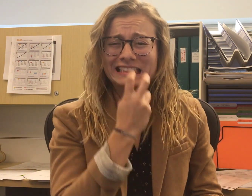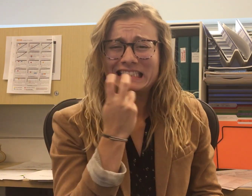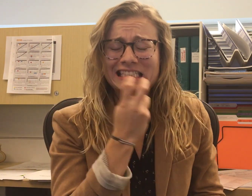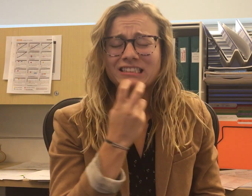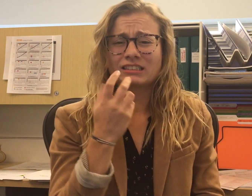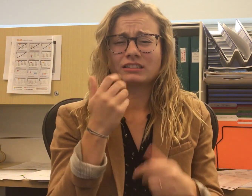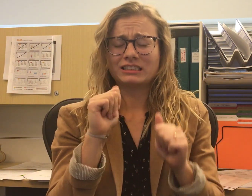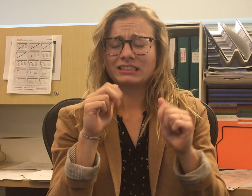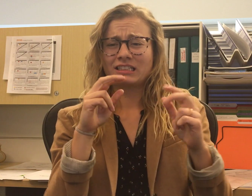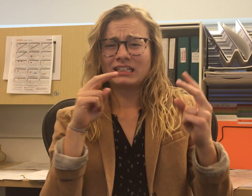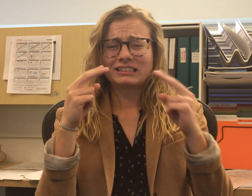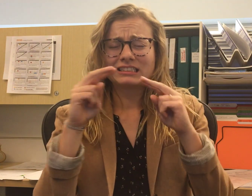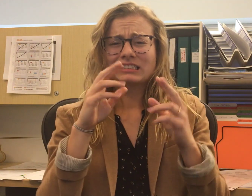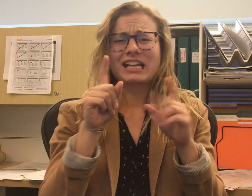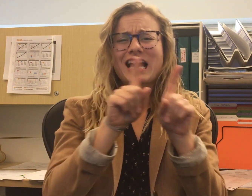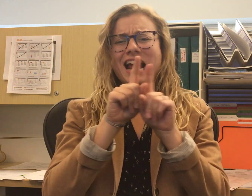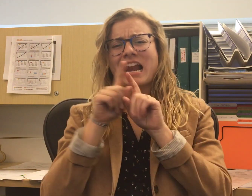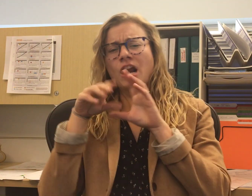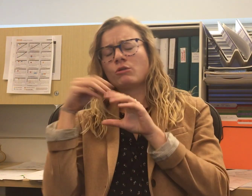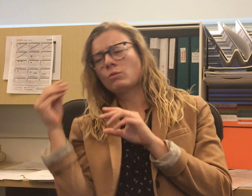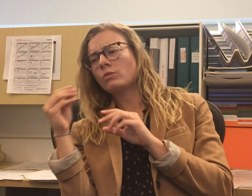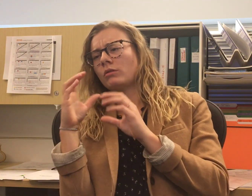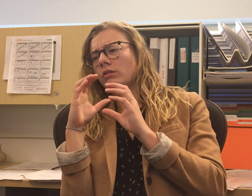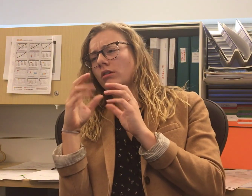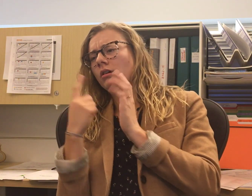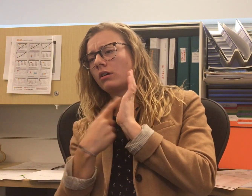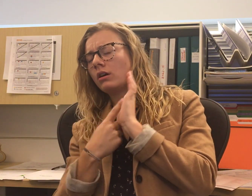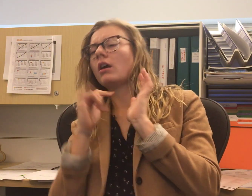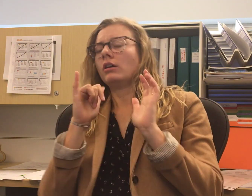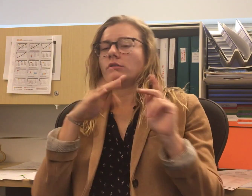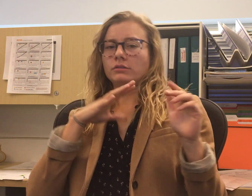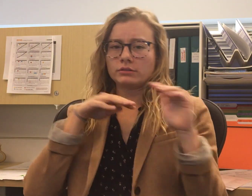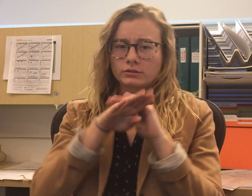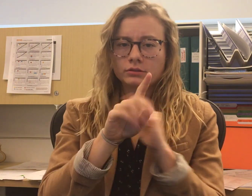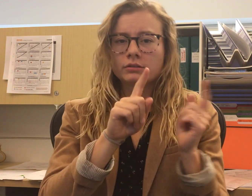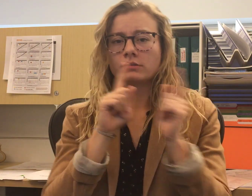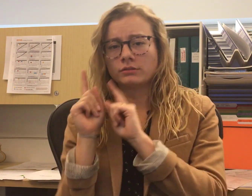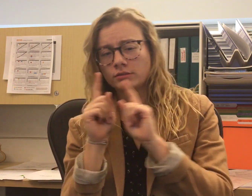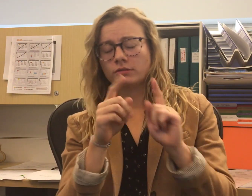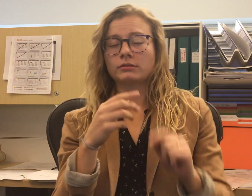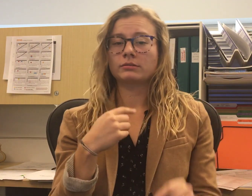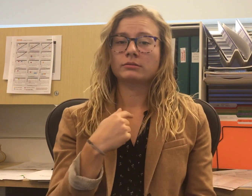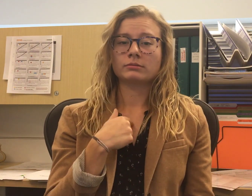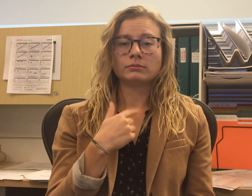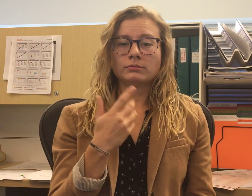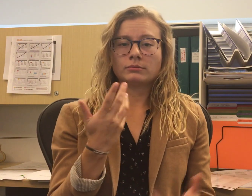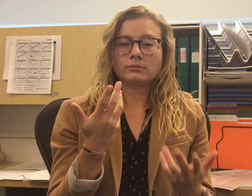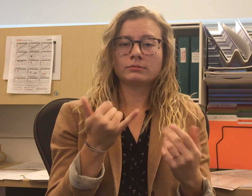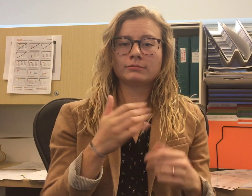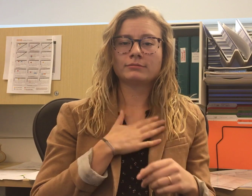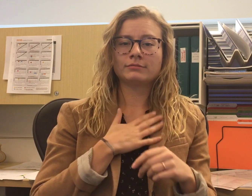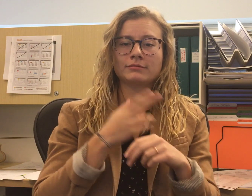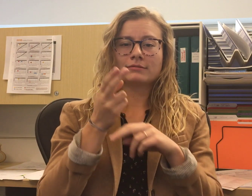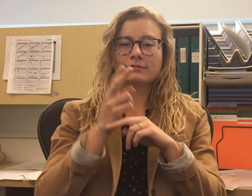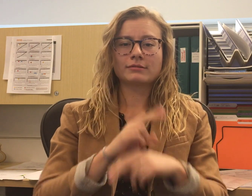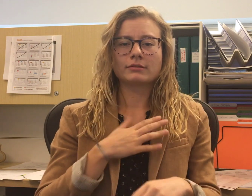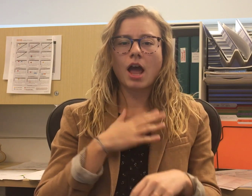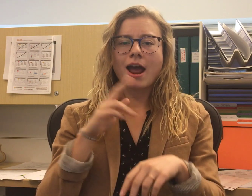They either have to speak loudly, or even leave the room repeatedly to confer. For me, it’s all natural and not a problem.